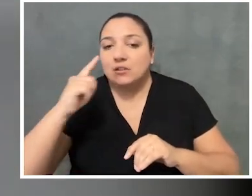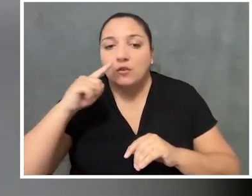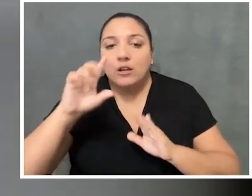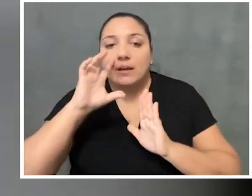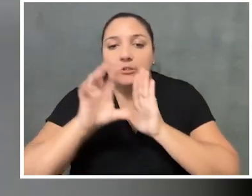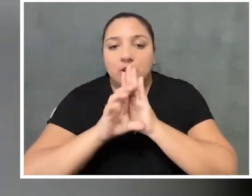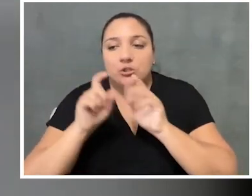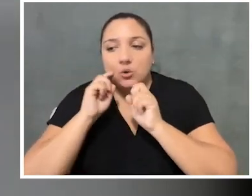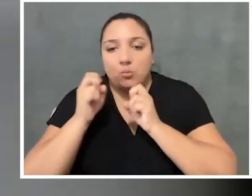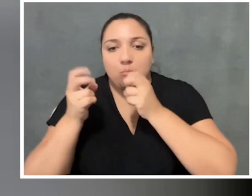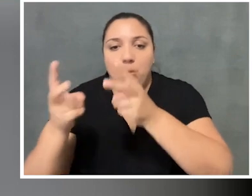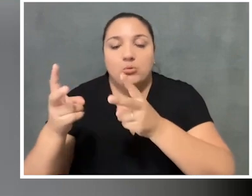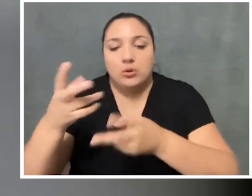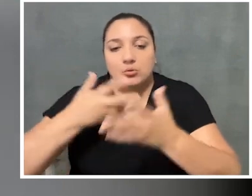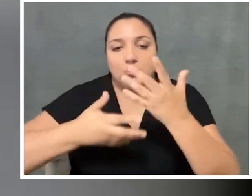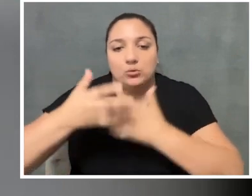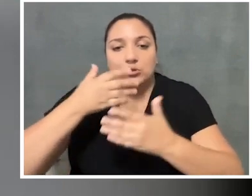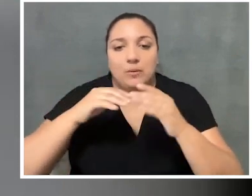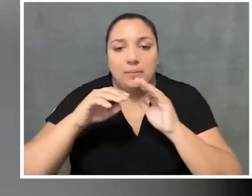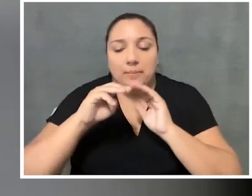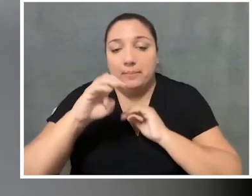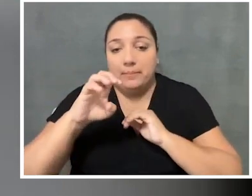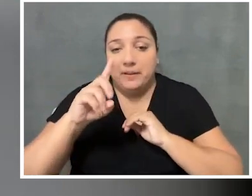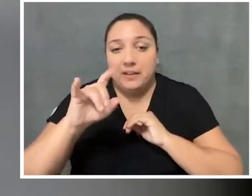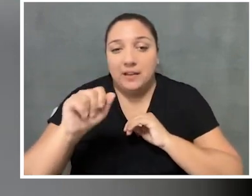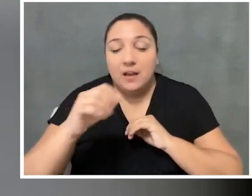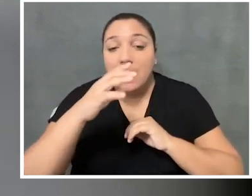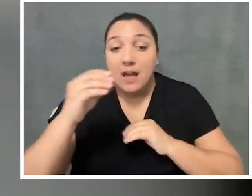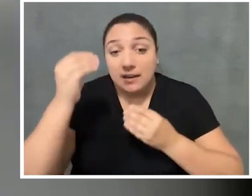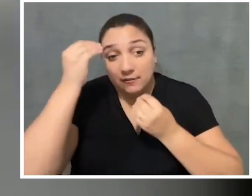that you post on social media, and making sure you have accessibility information listed